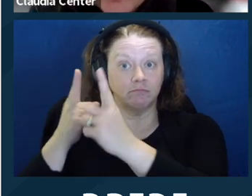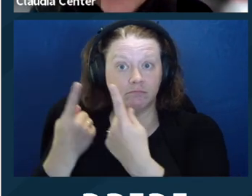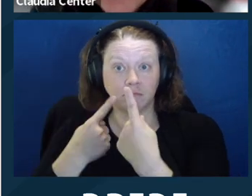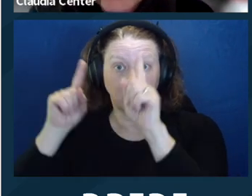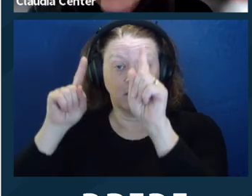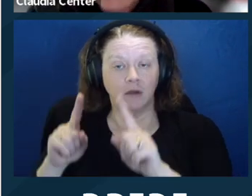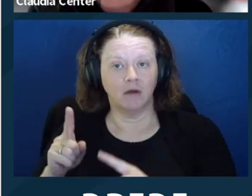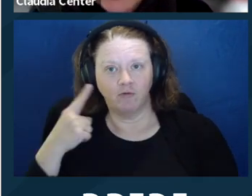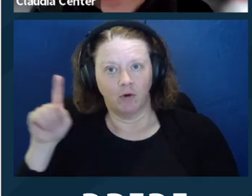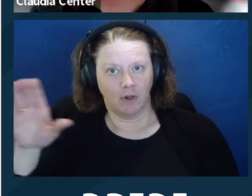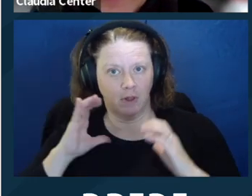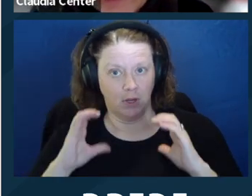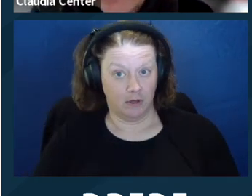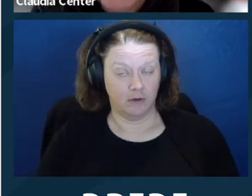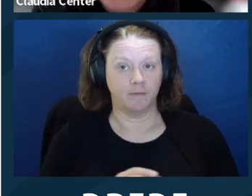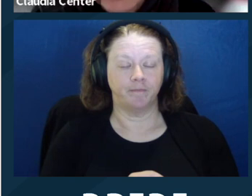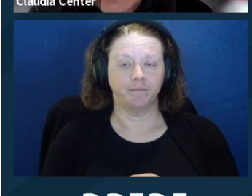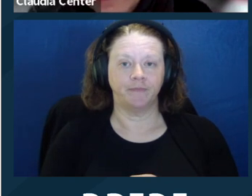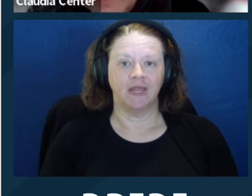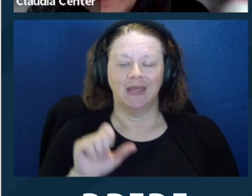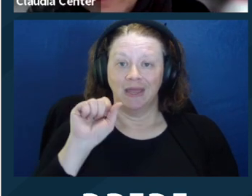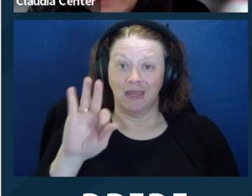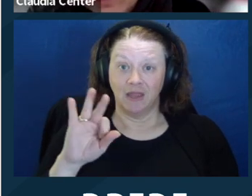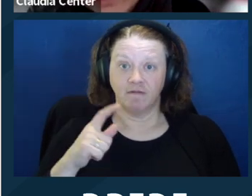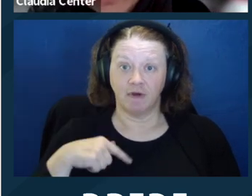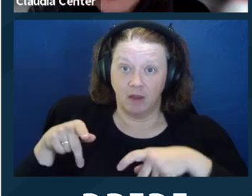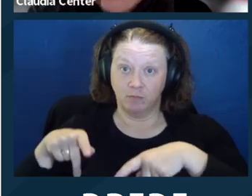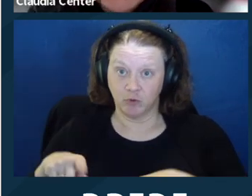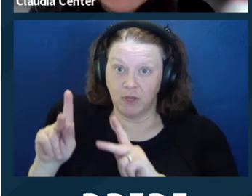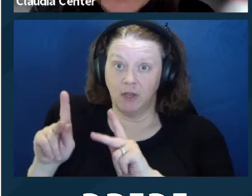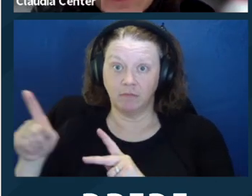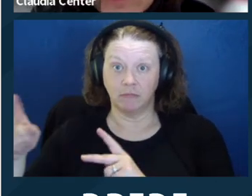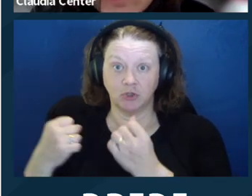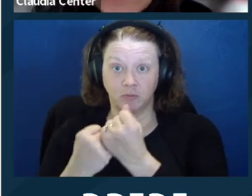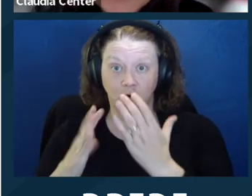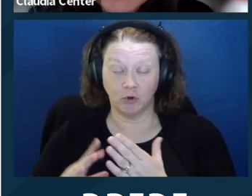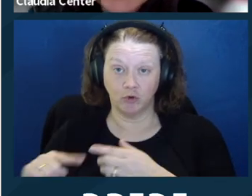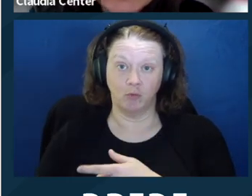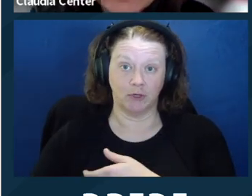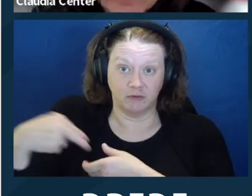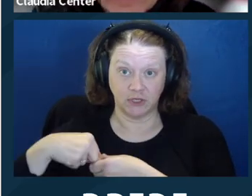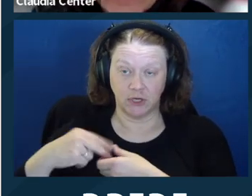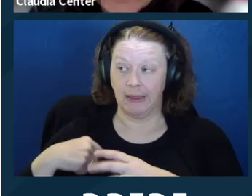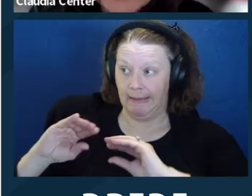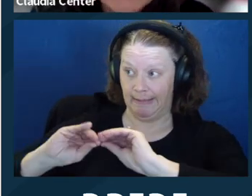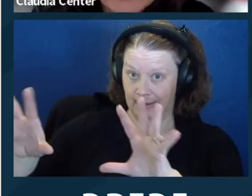way, I clearly state to both the client and the supporter that all information and communications